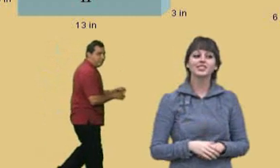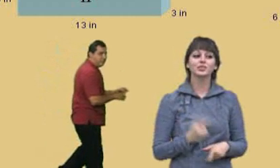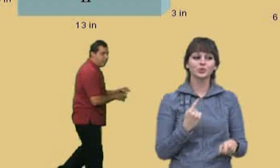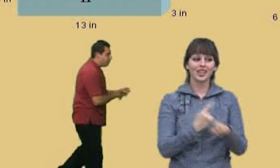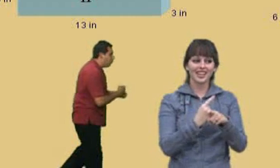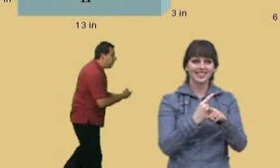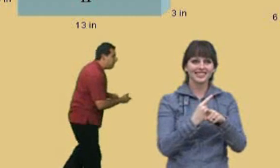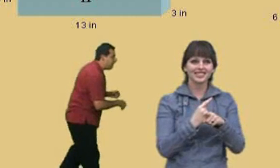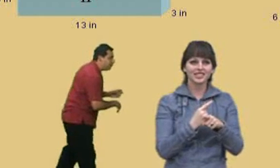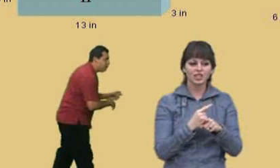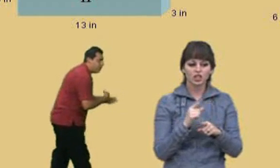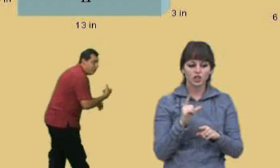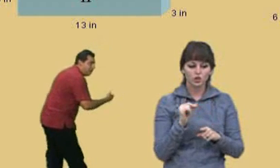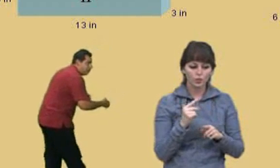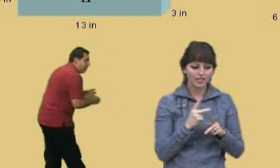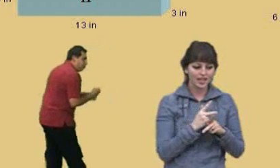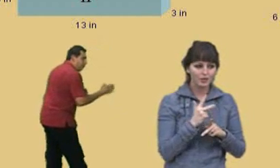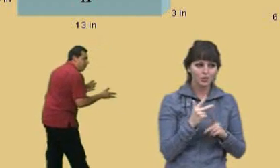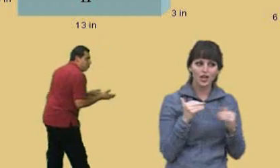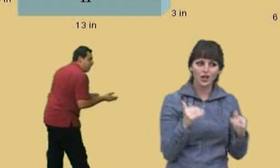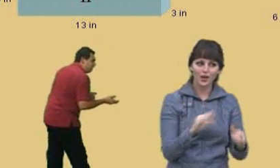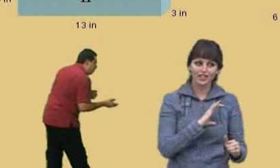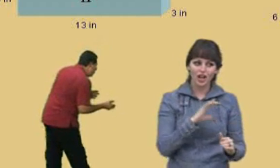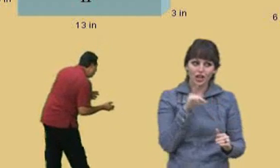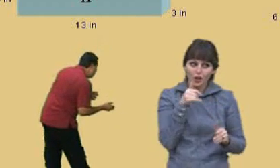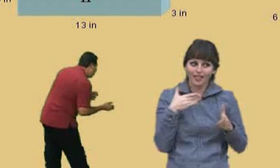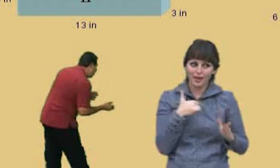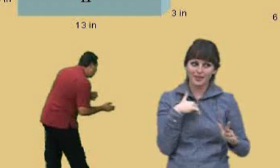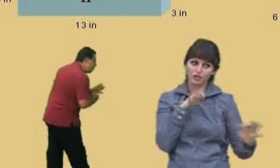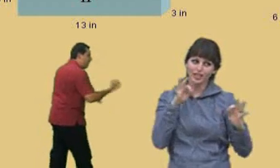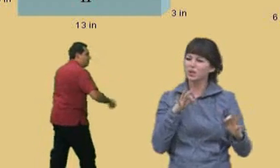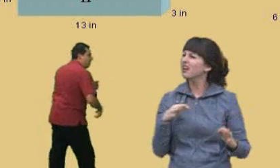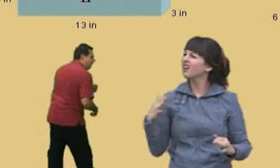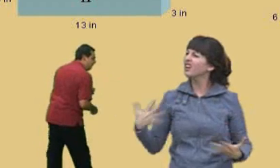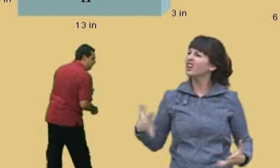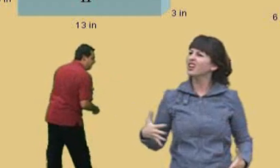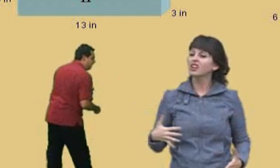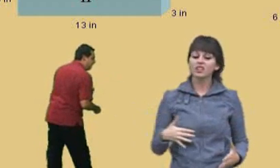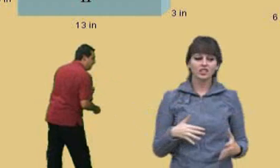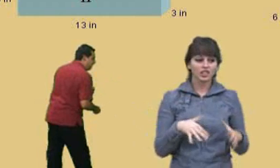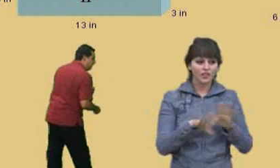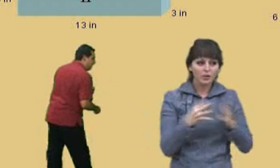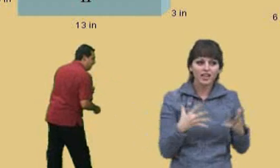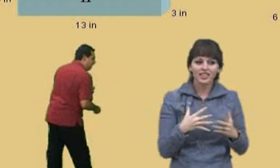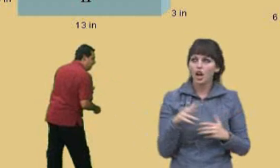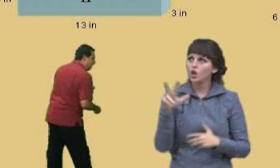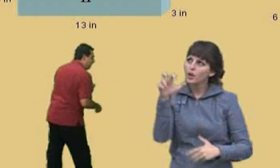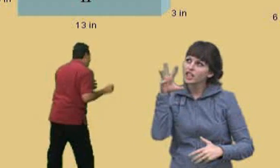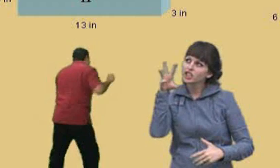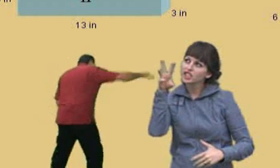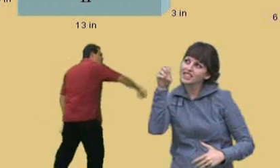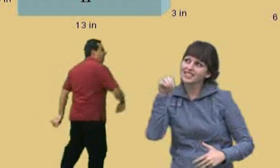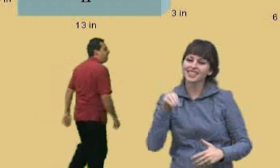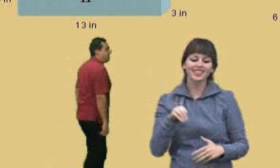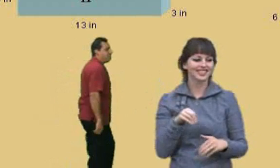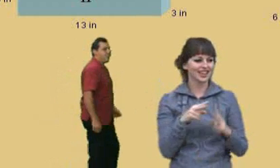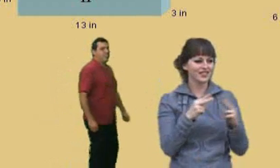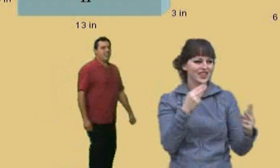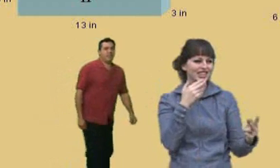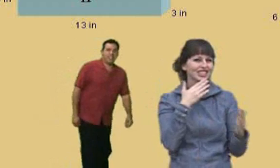20 times 3... go ahead, don't let me distract you! What do you get, Charlie? Charlie: 360. Professor Perez: Very nice, Charlie. There you go!